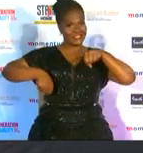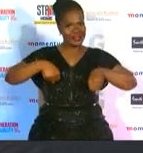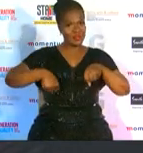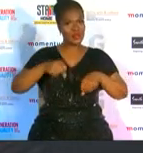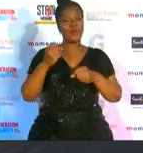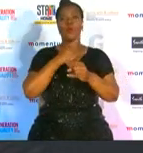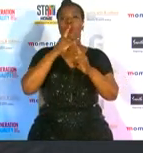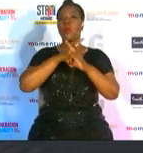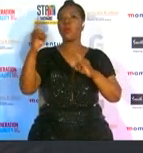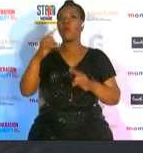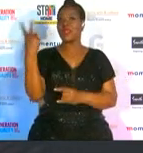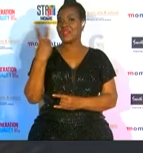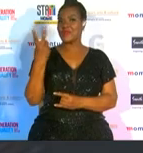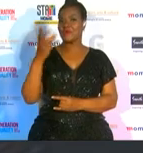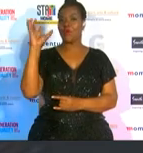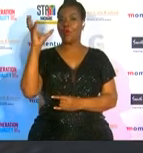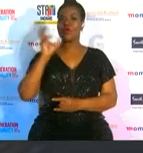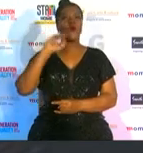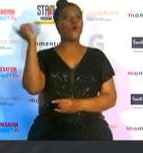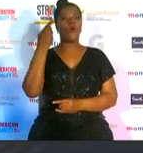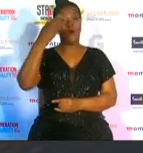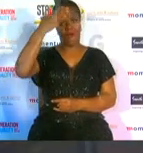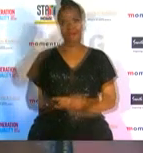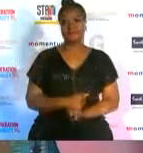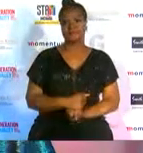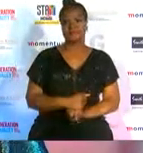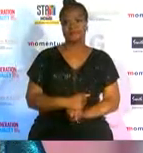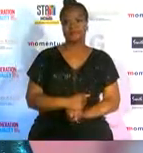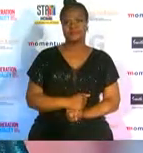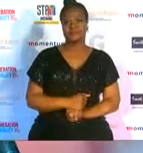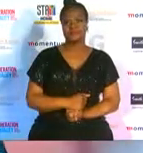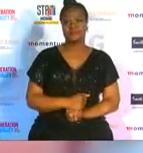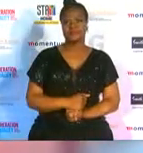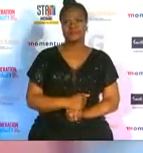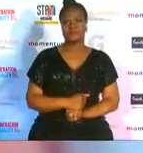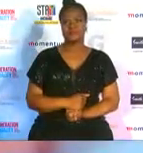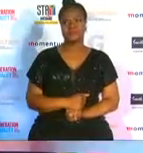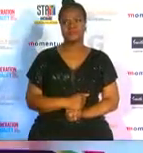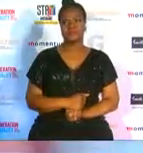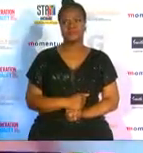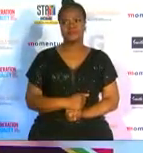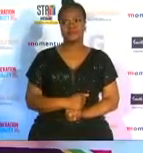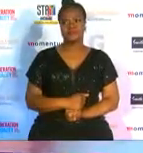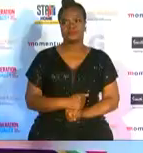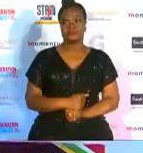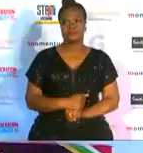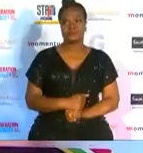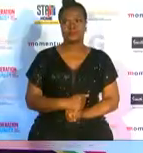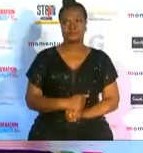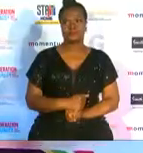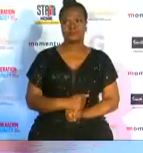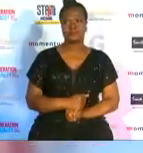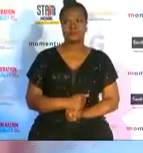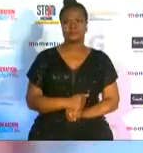at the all africa games